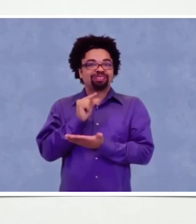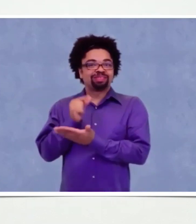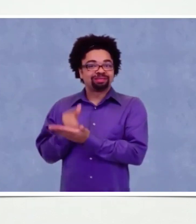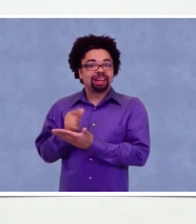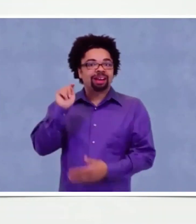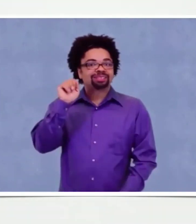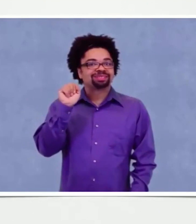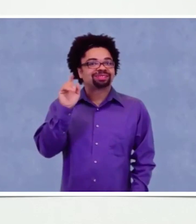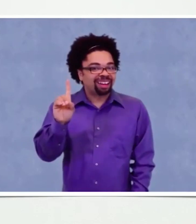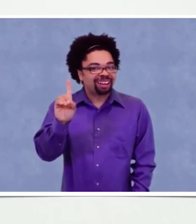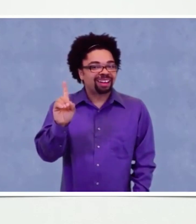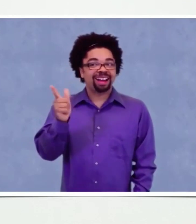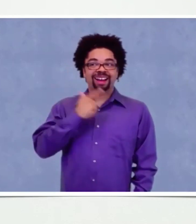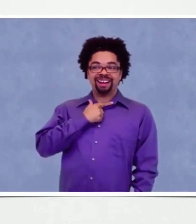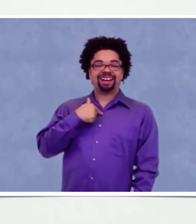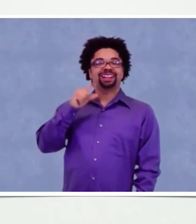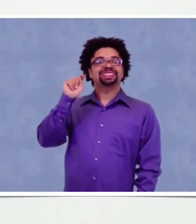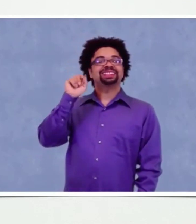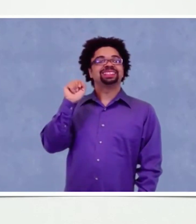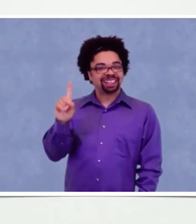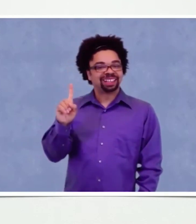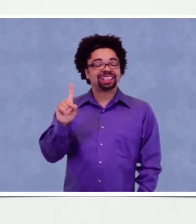My cousins all graduated from the Texas School for the Deaf,